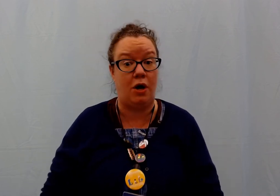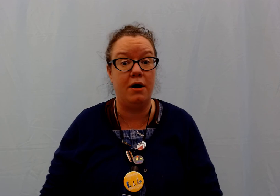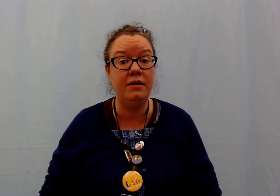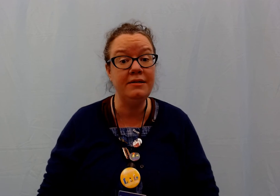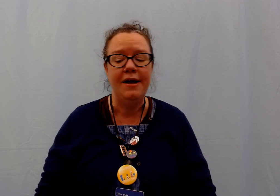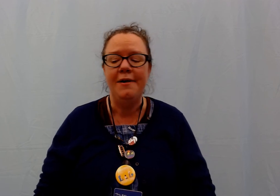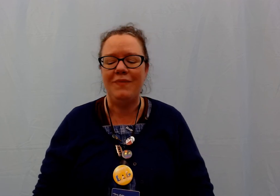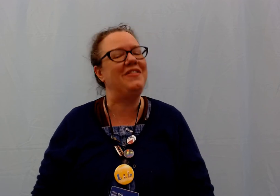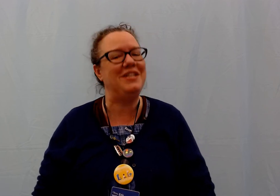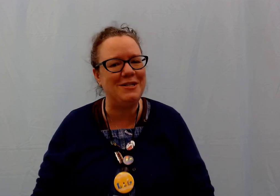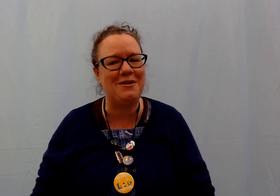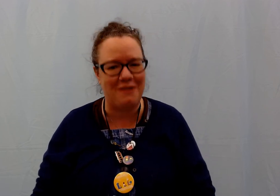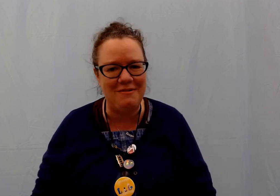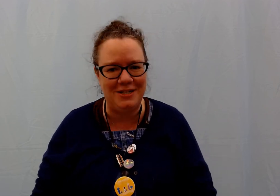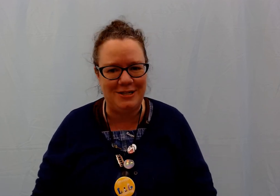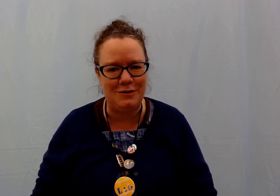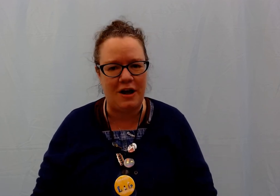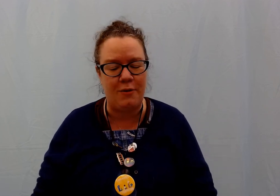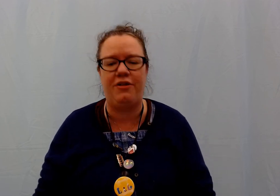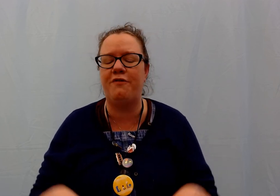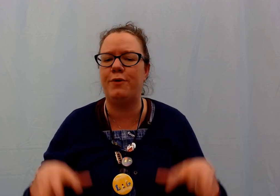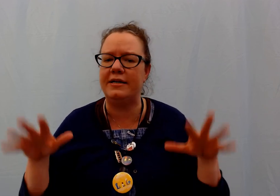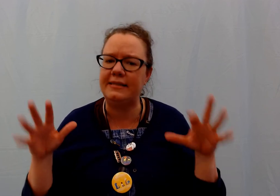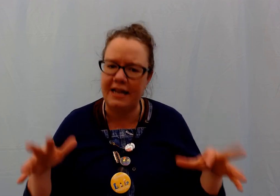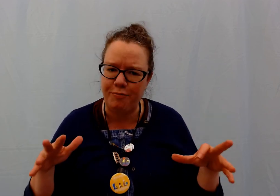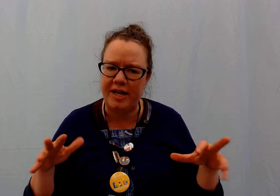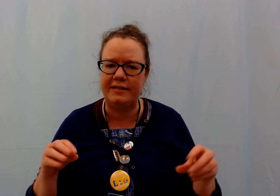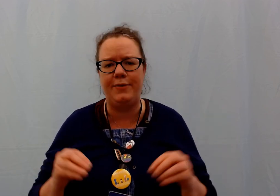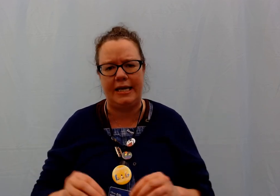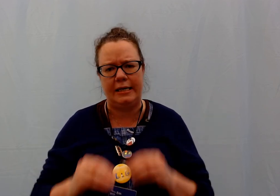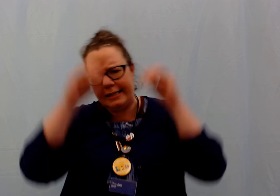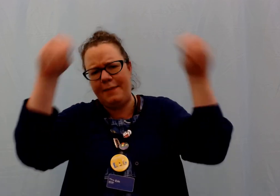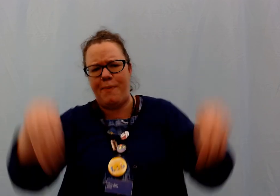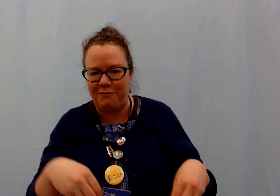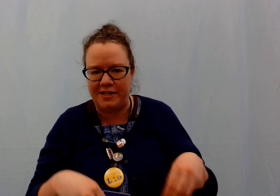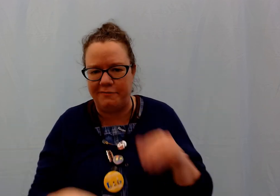songs and this is a great one to do that with if we're in a safe place and we can leap off some